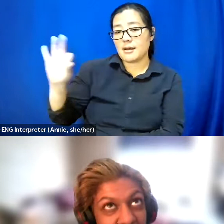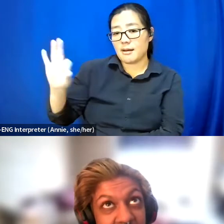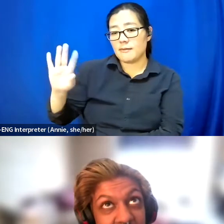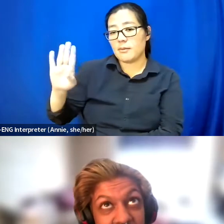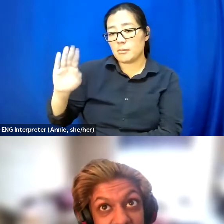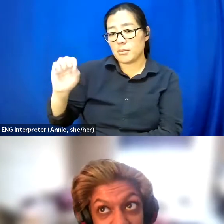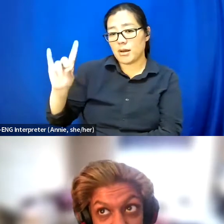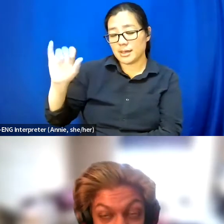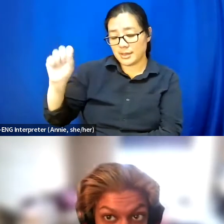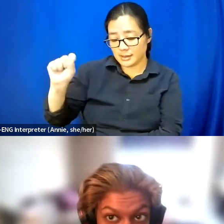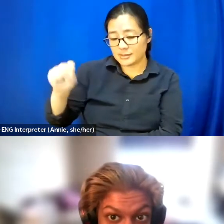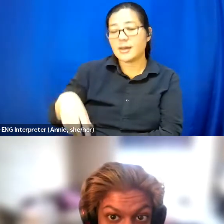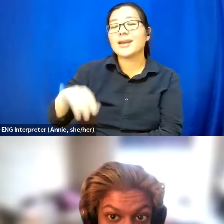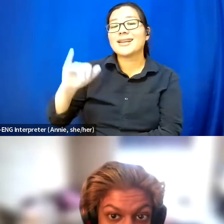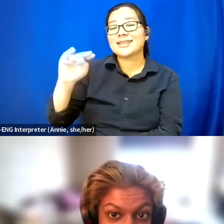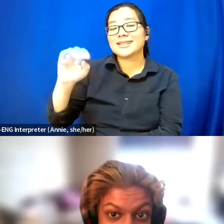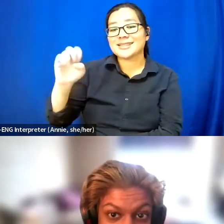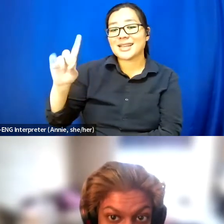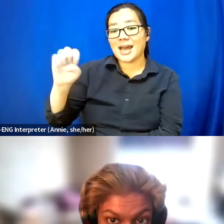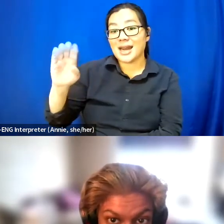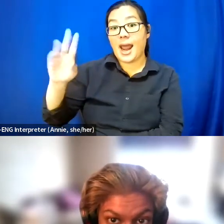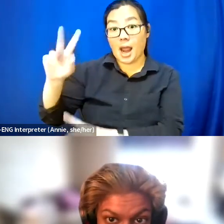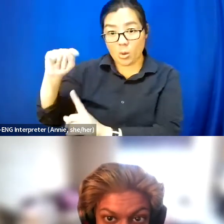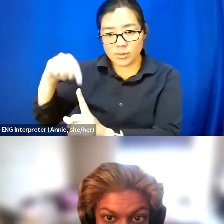It's at 6:45 PM EST.